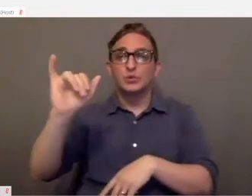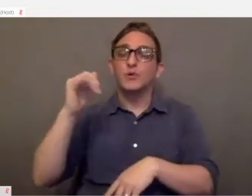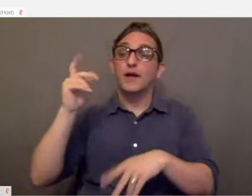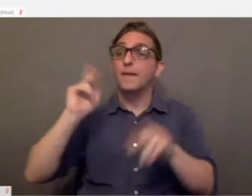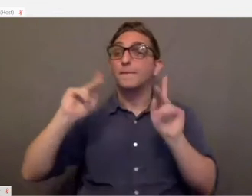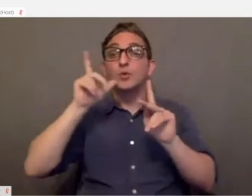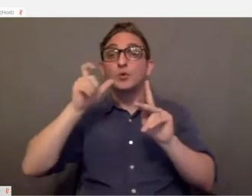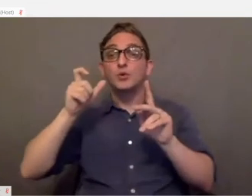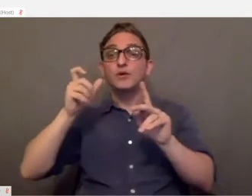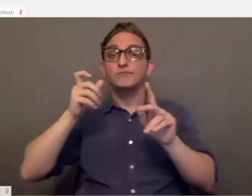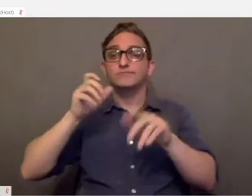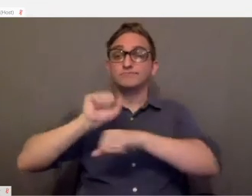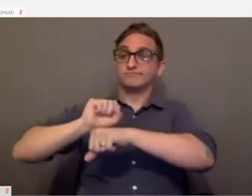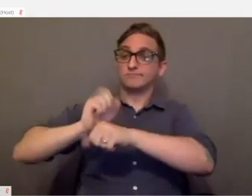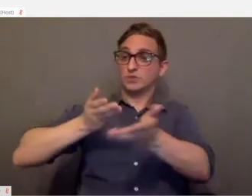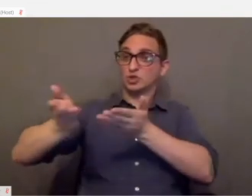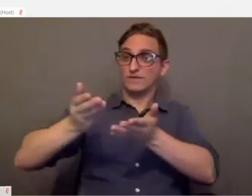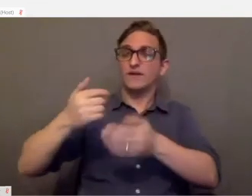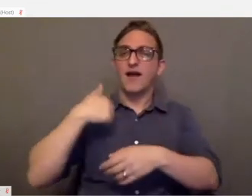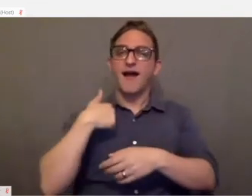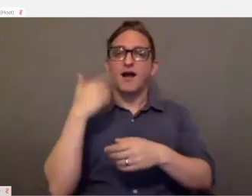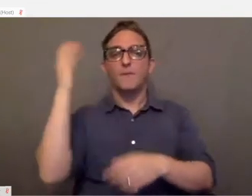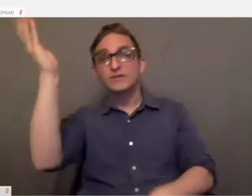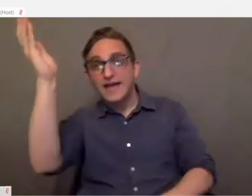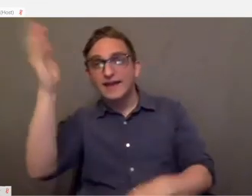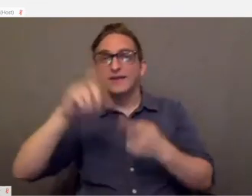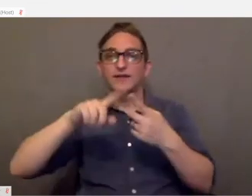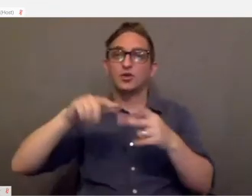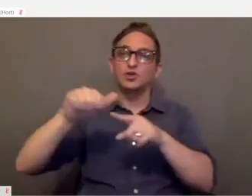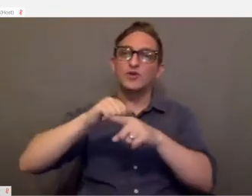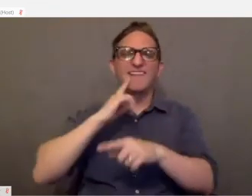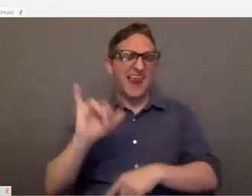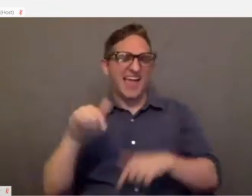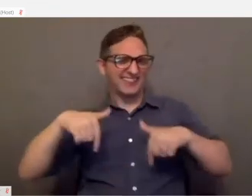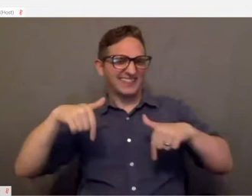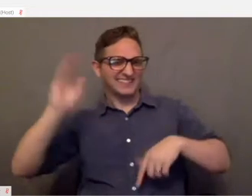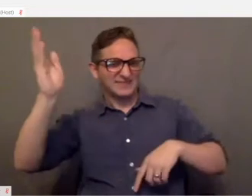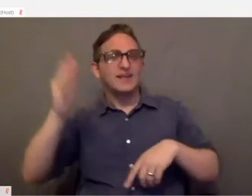So I provide trainings, I provide presentations, much like this one, and I provide those organizations